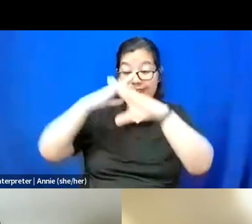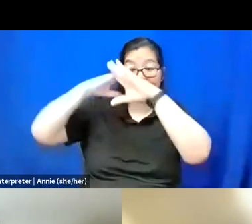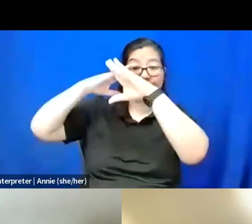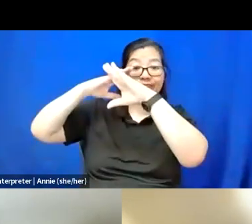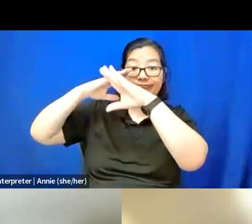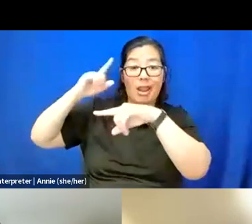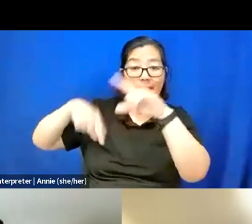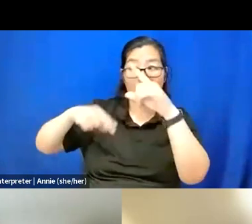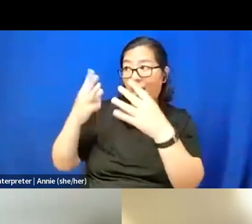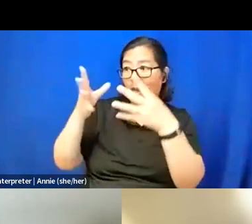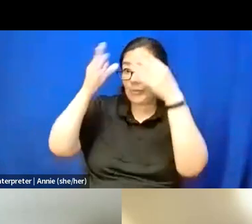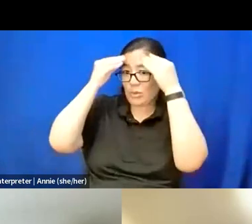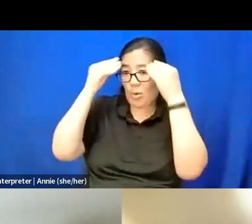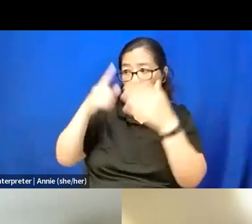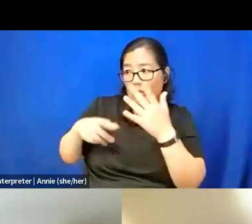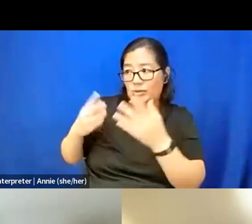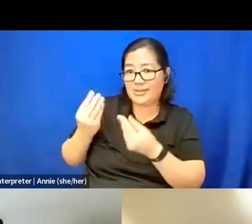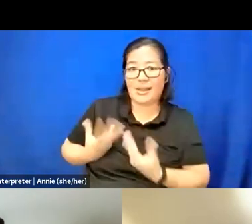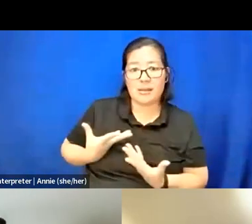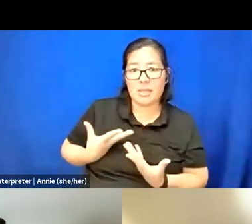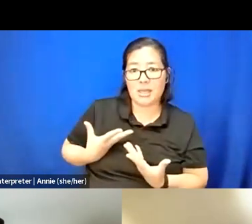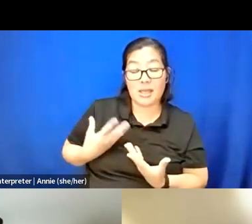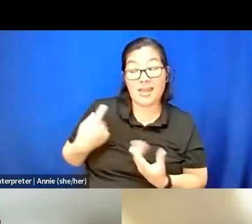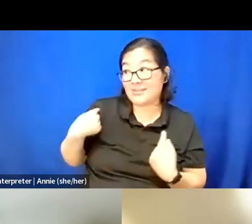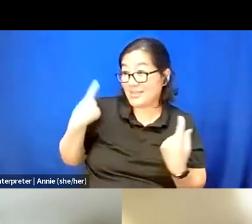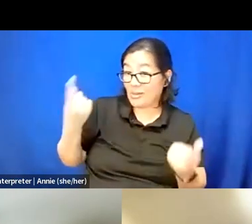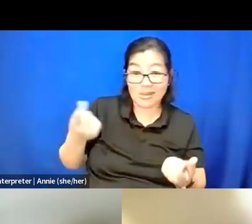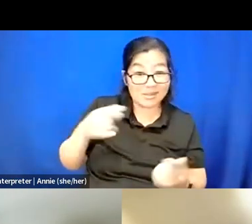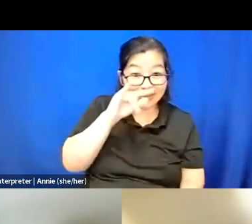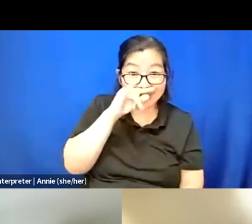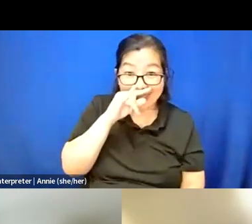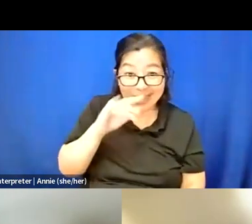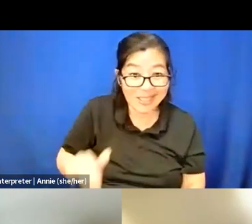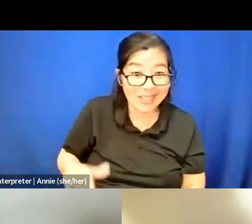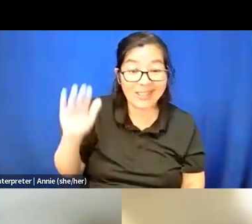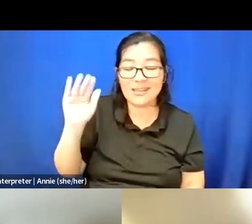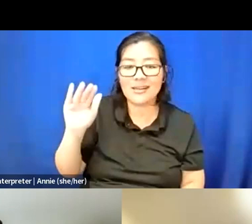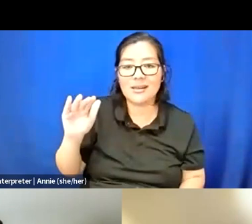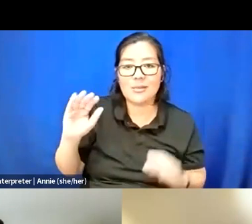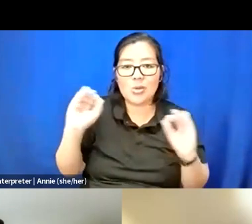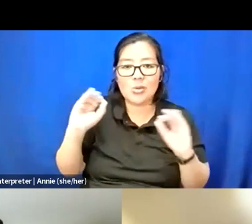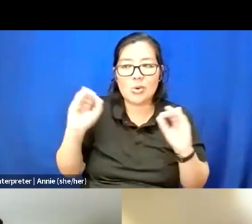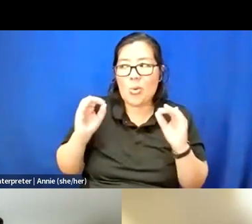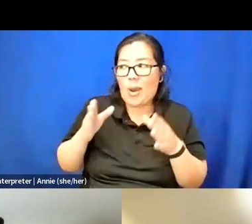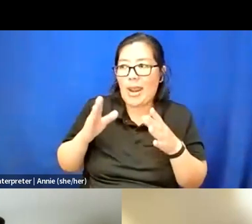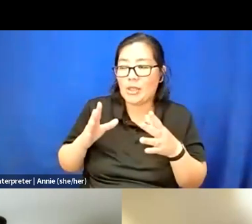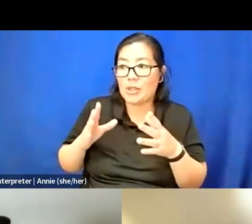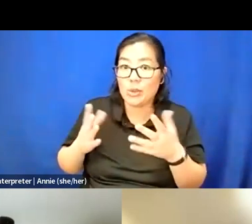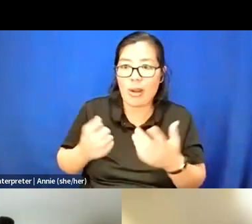And it's been that way since I was a kid. I just didn't have a way to verbalize it when I was younger.